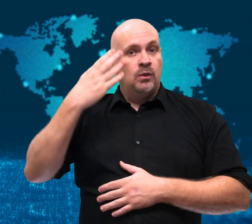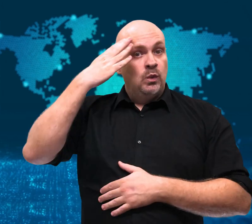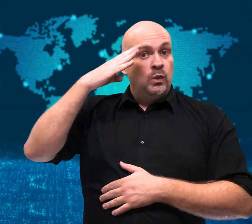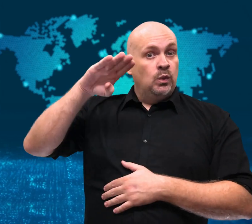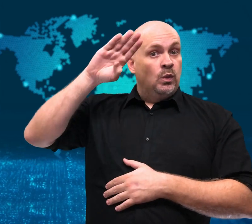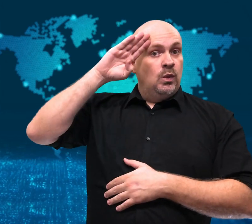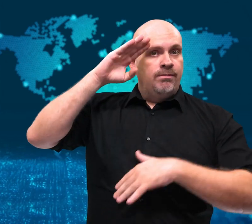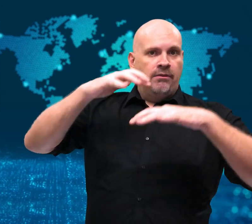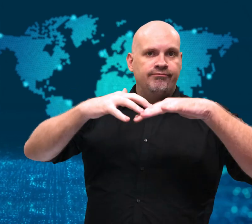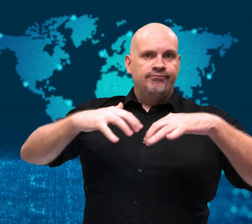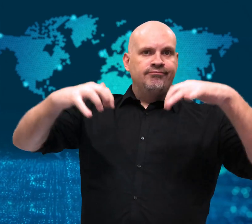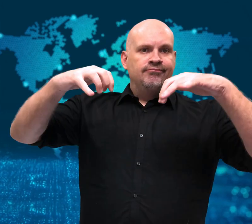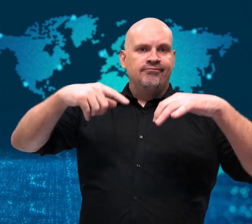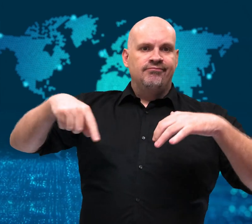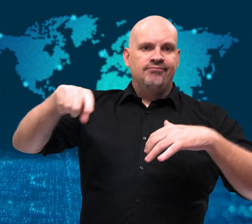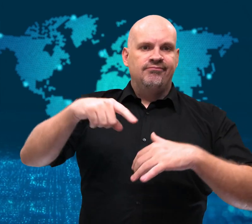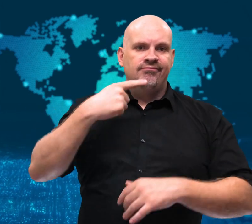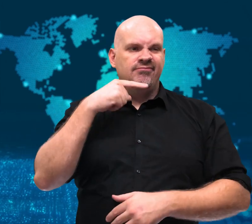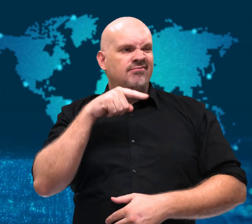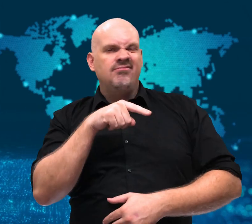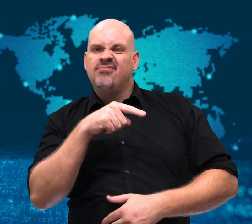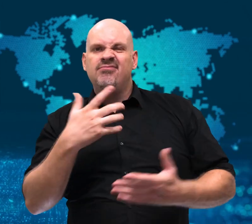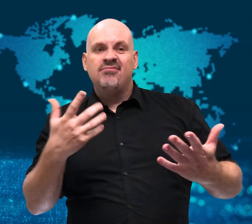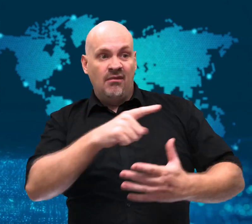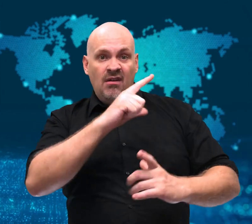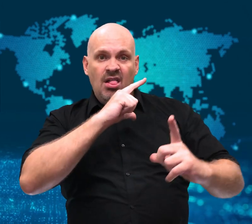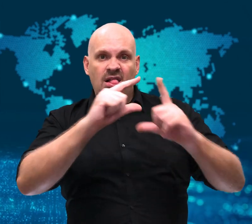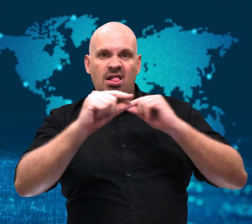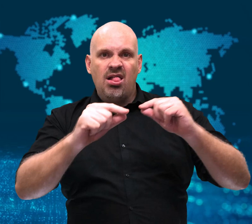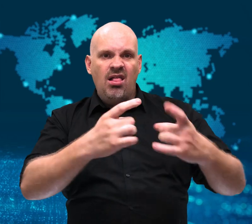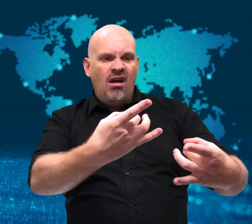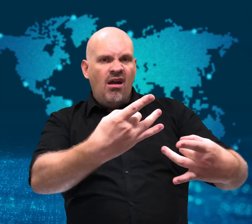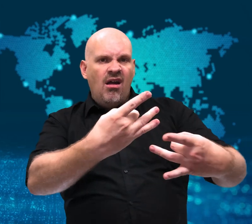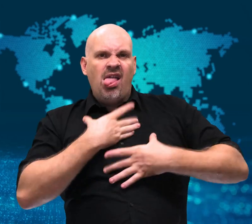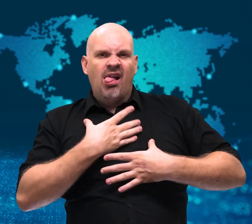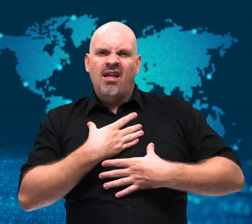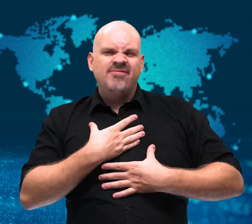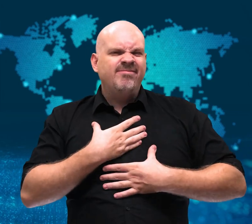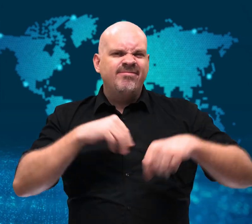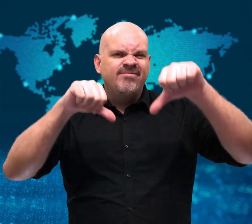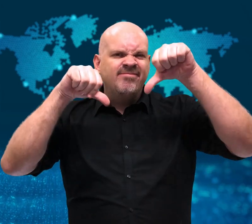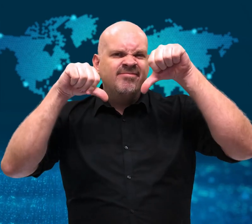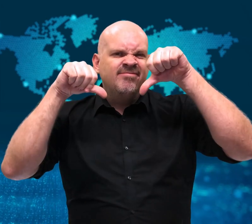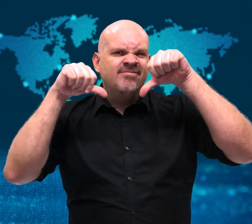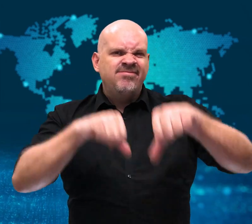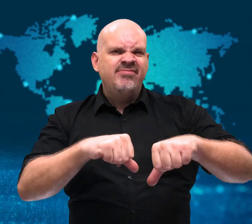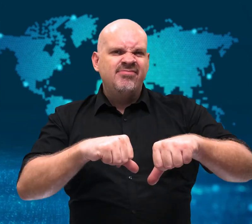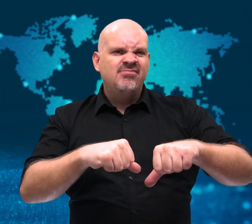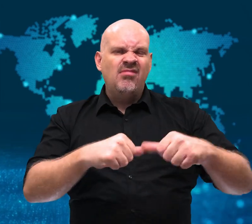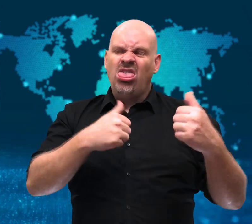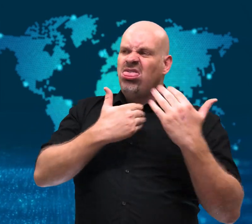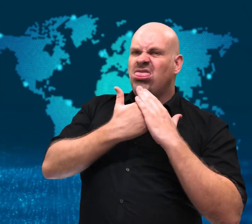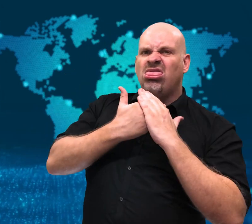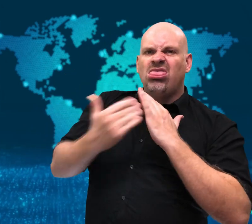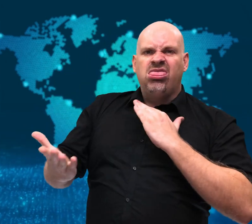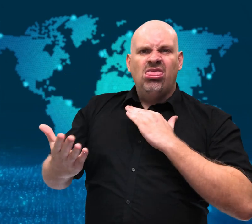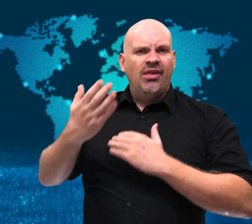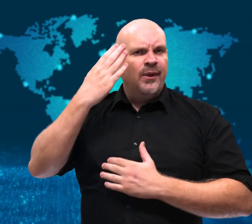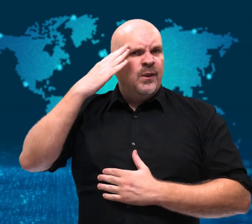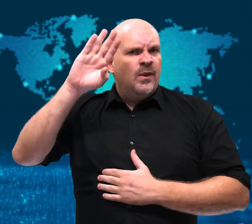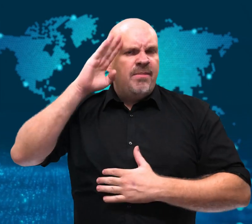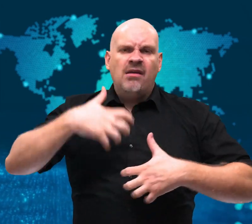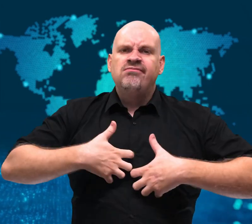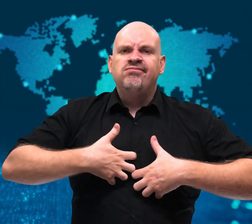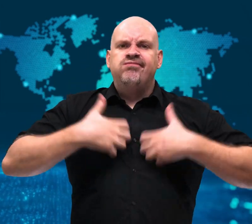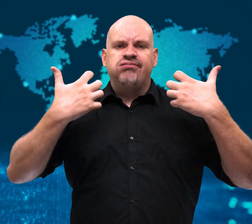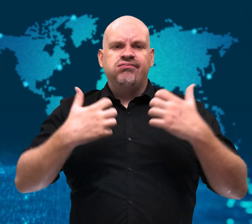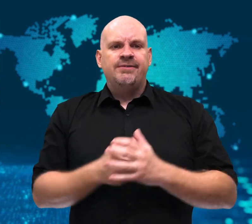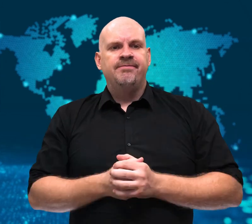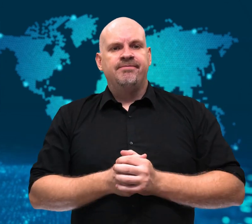Cuban authorities called the players “vile abandonments.” Cuban